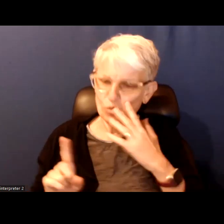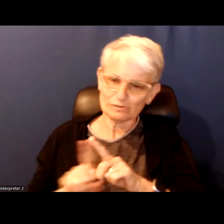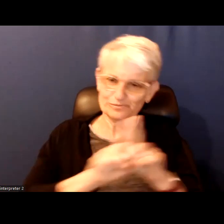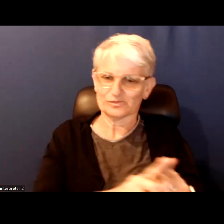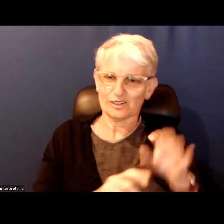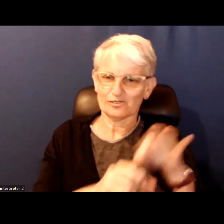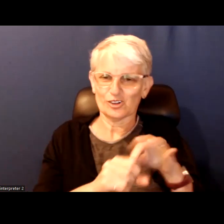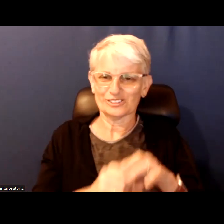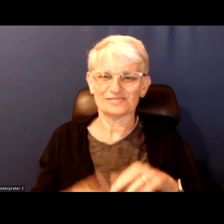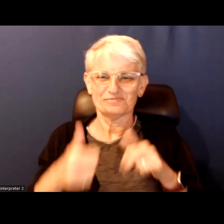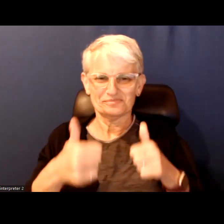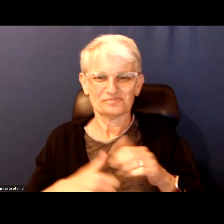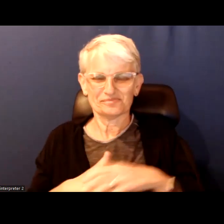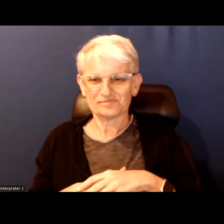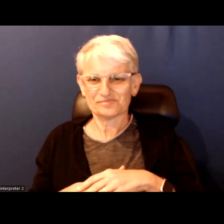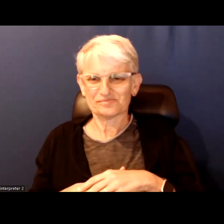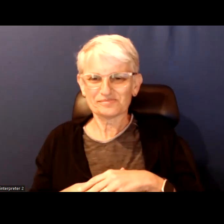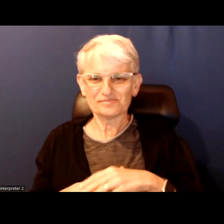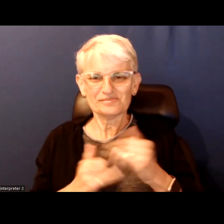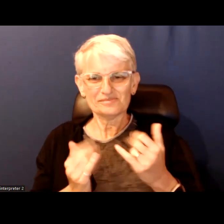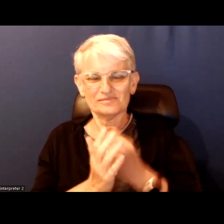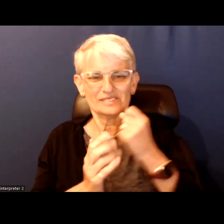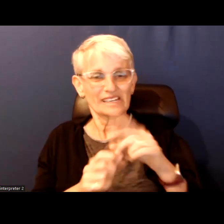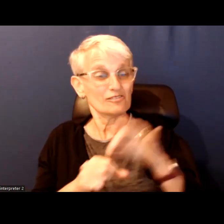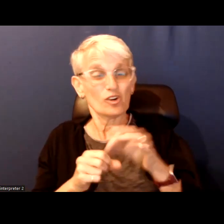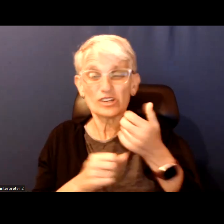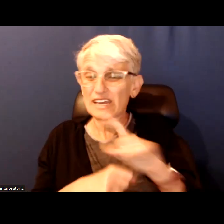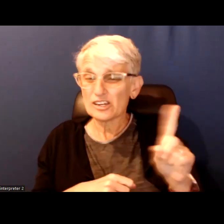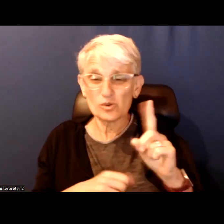Love it this is an opportunity where you can go anywhere in the city maybe it is